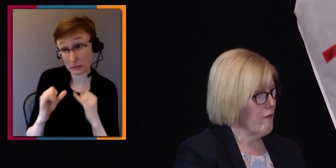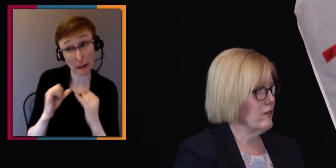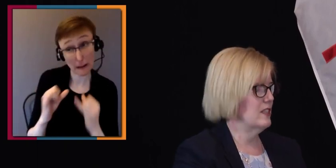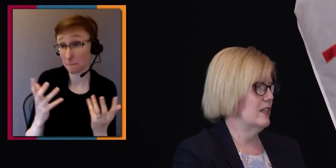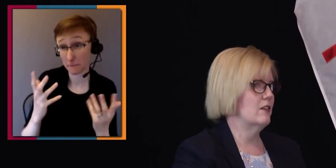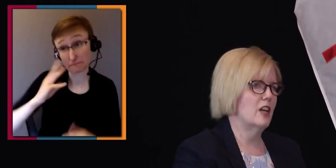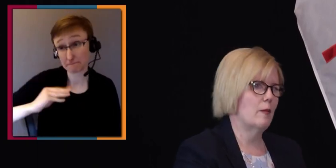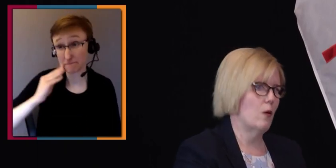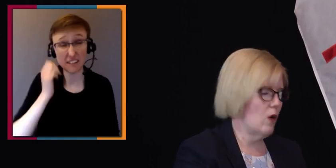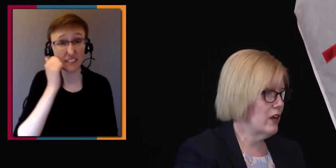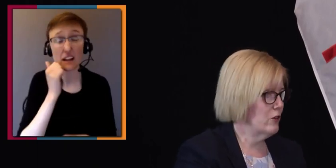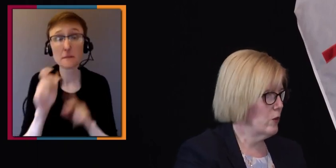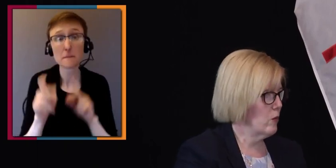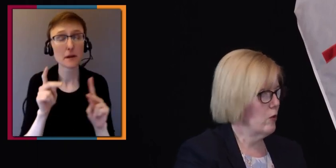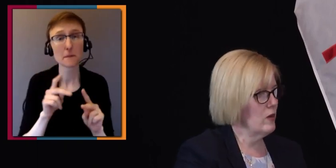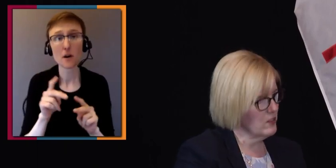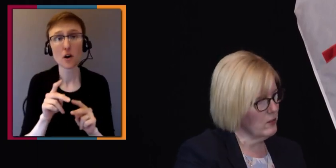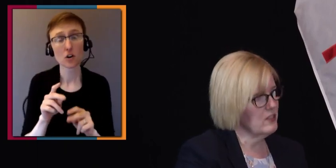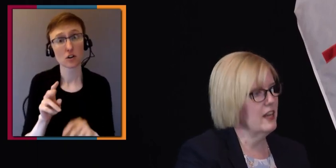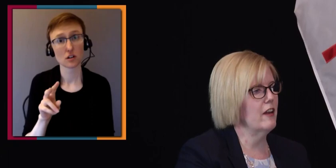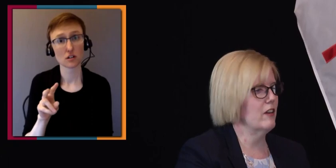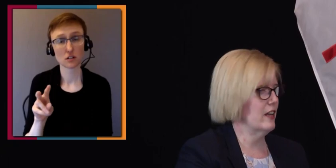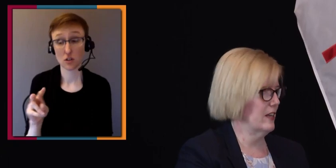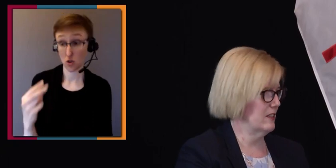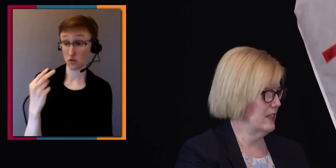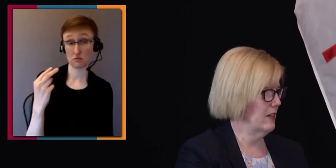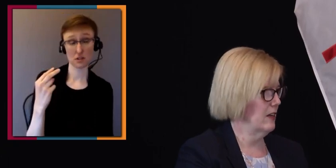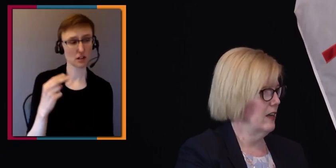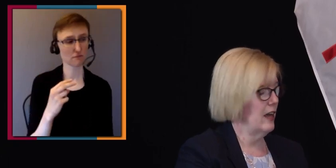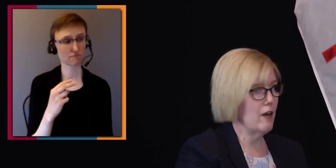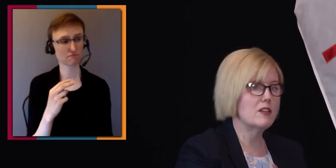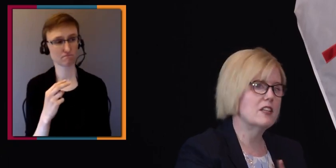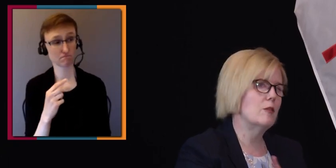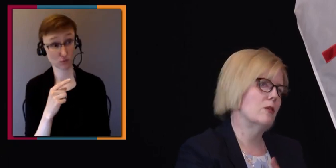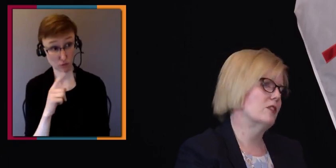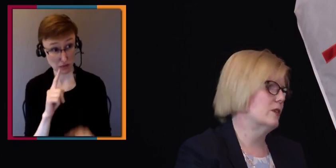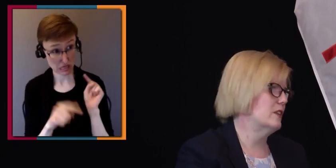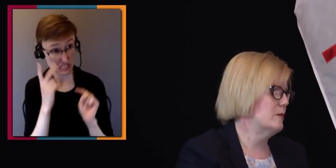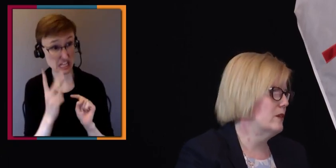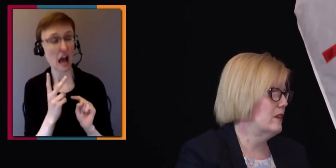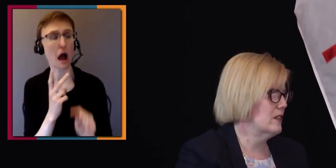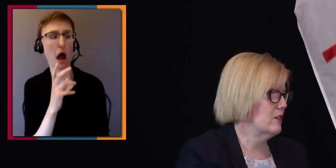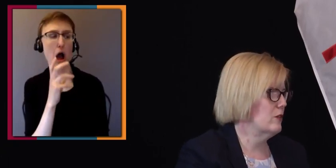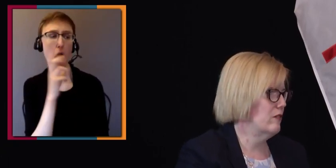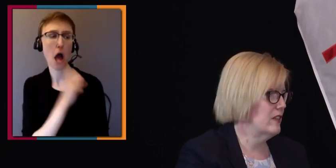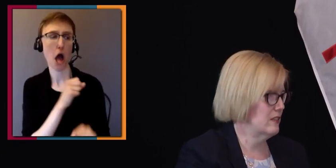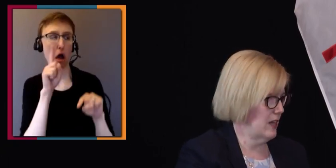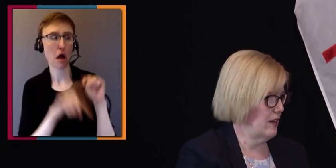Every single time I walk into a room, as soon as they hear that, I can't see. And every single person with disability in this country faces that.